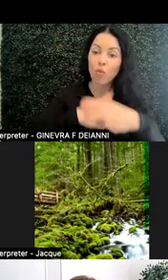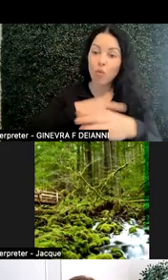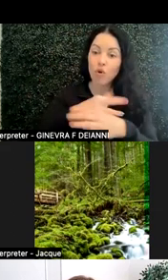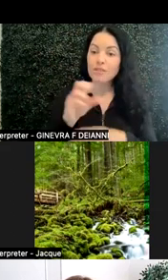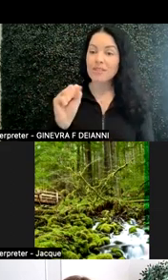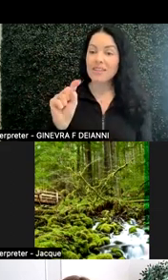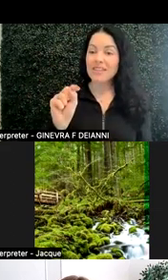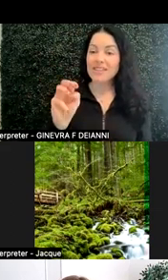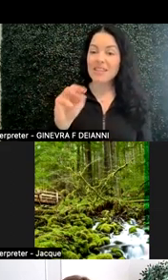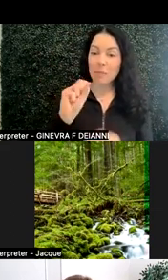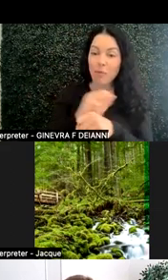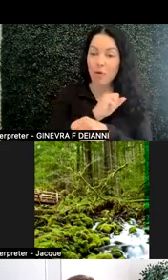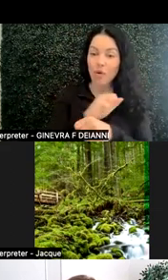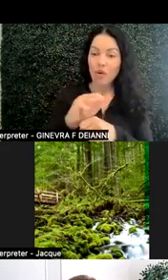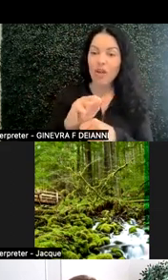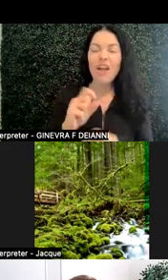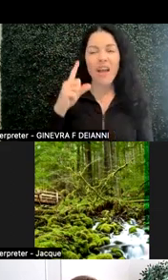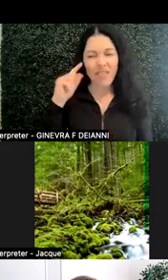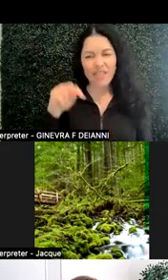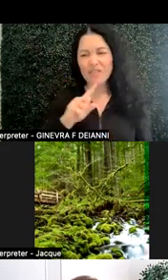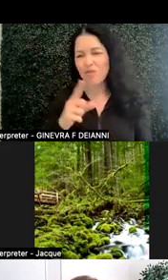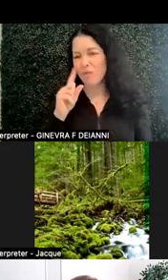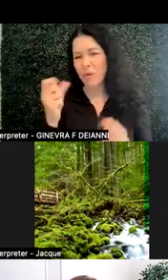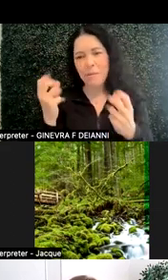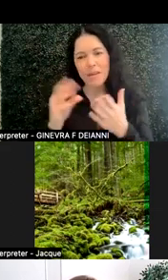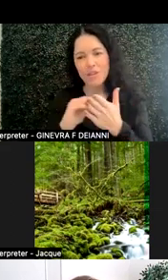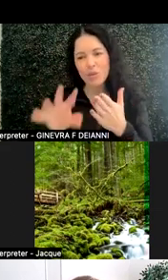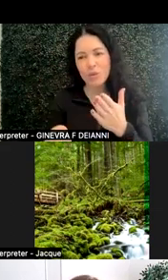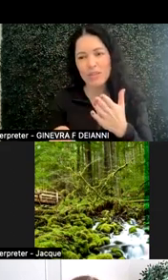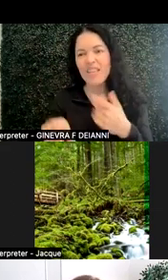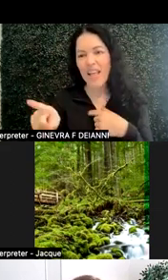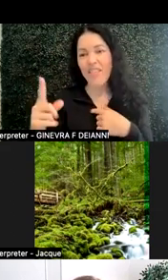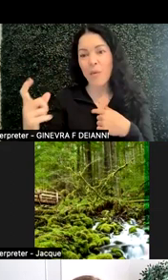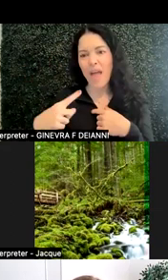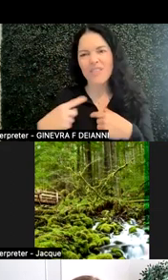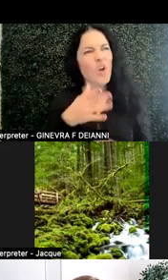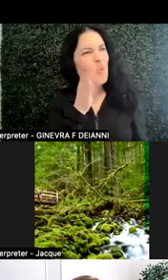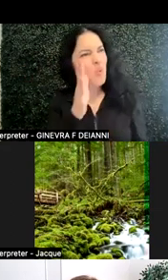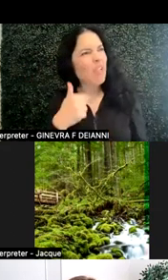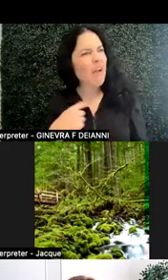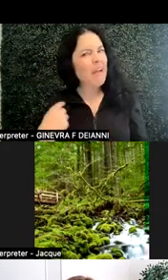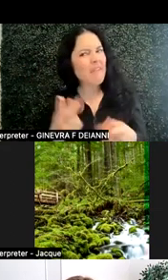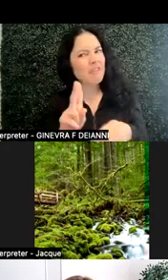And I think this is true for a lot of our students. And you get that question, will I ever use this?